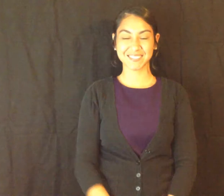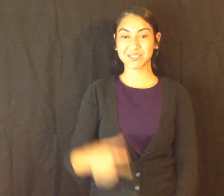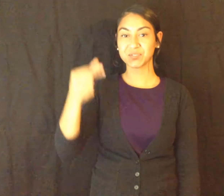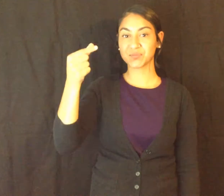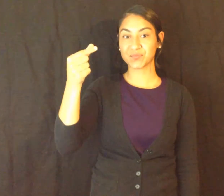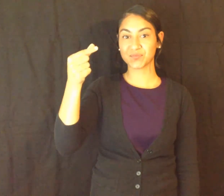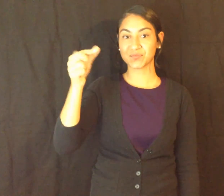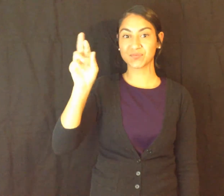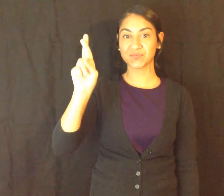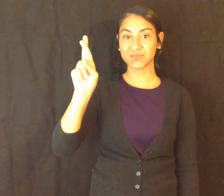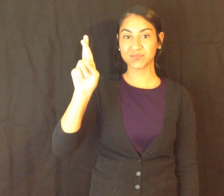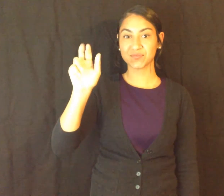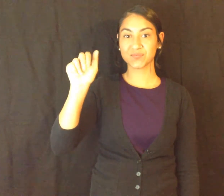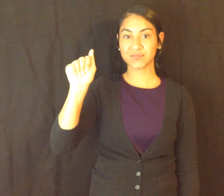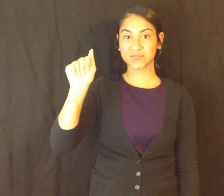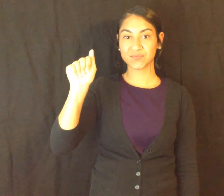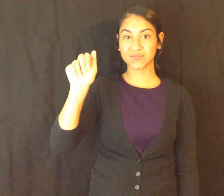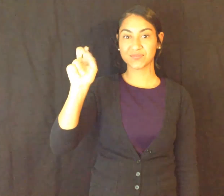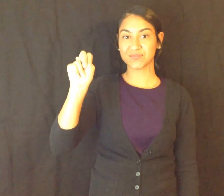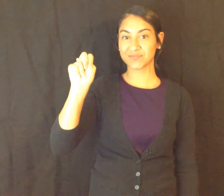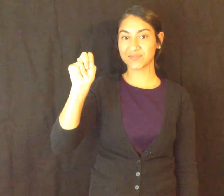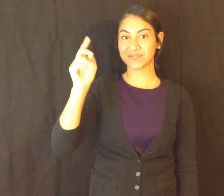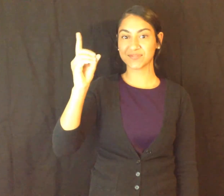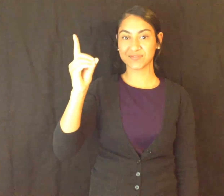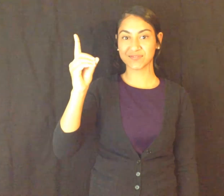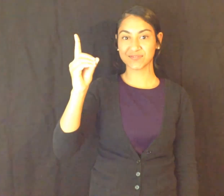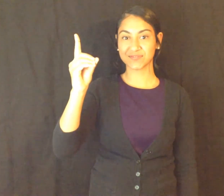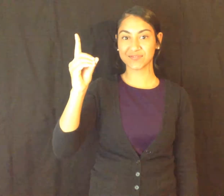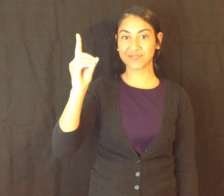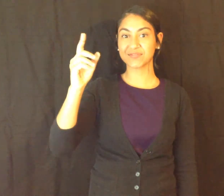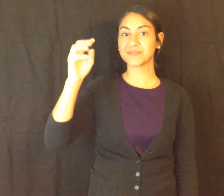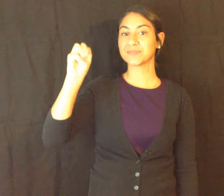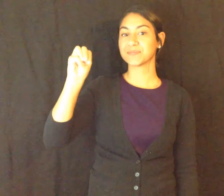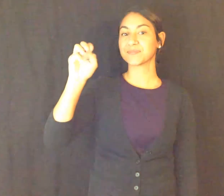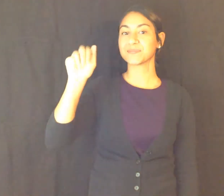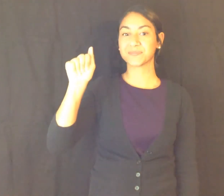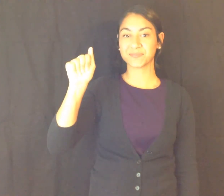G R A N D M A